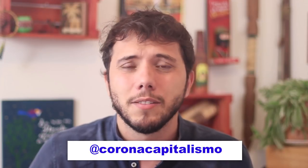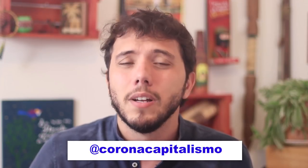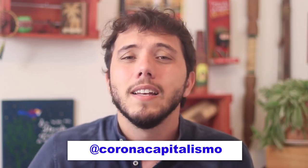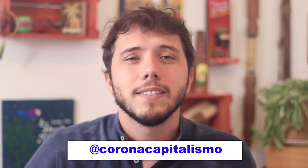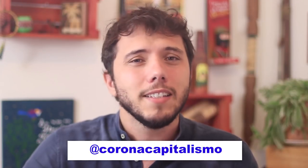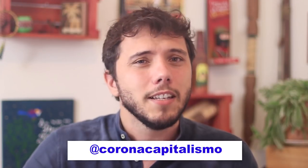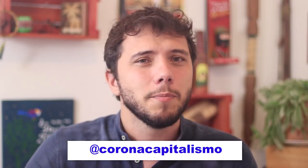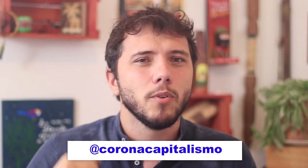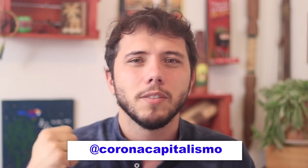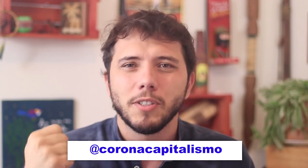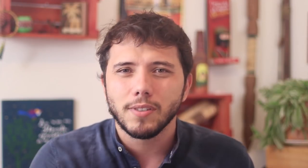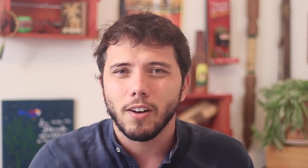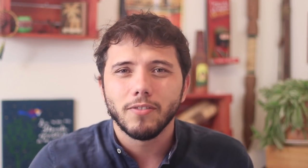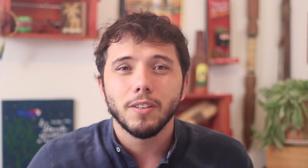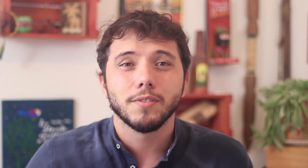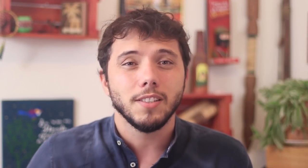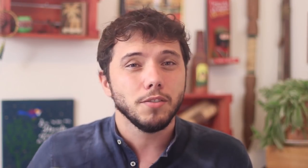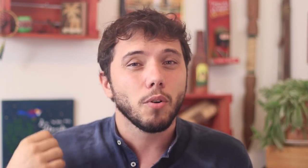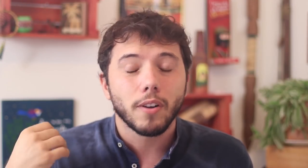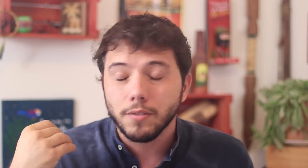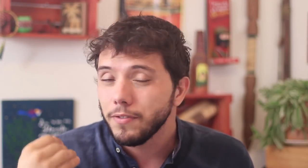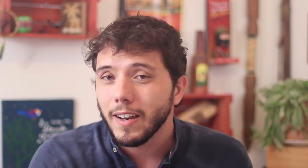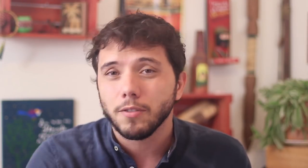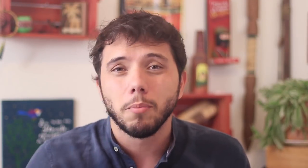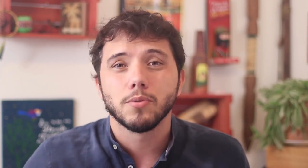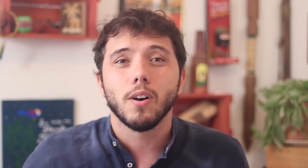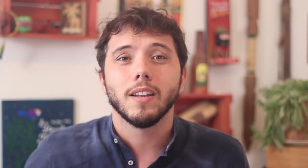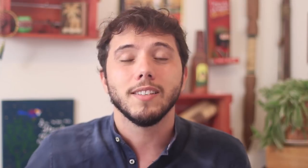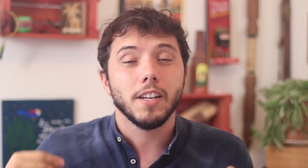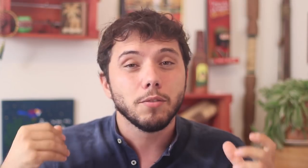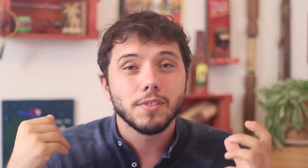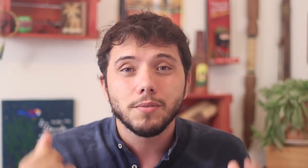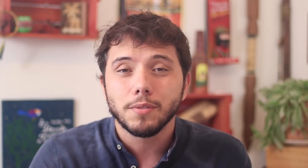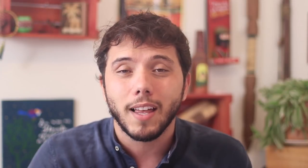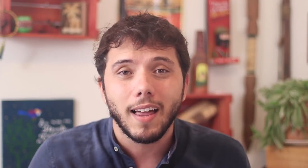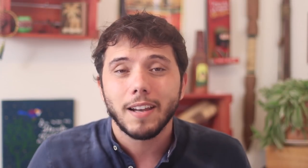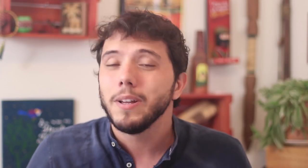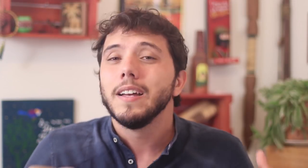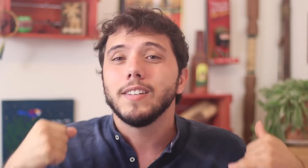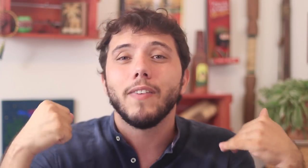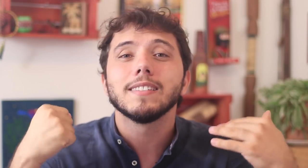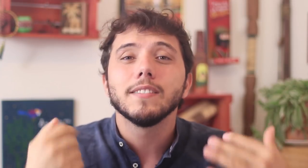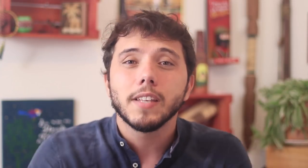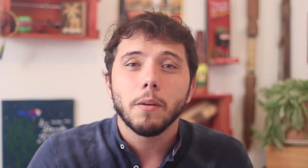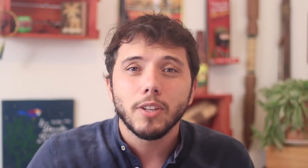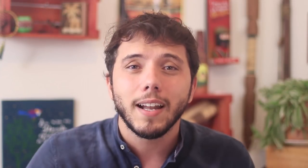Be it exposing people to the virus, putting people in mandatory vacations, be it reducing wages, giving unpaid leave